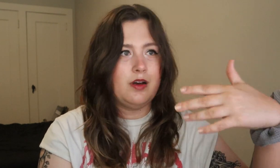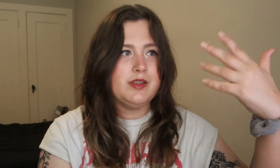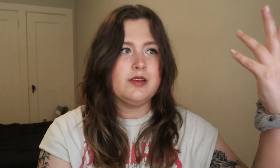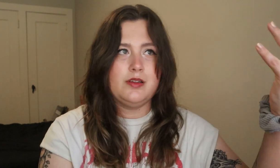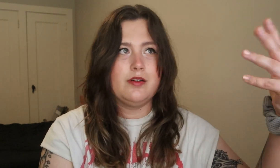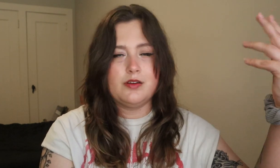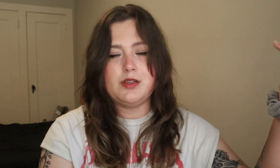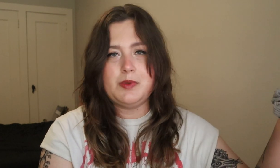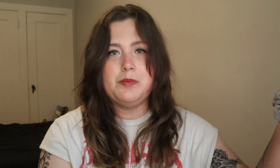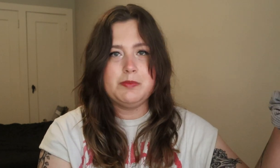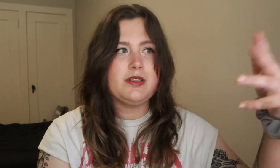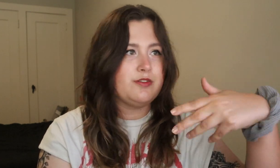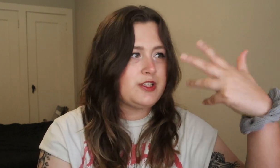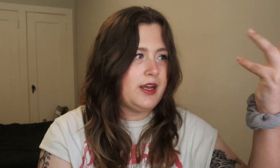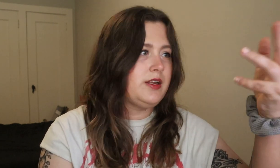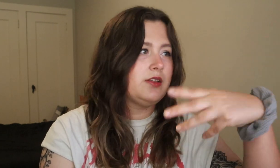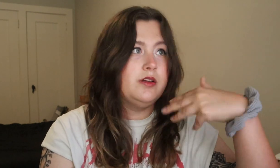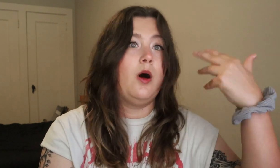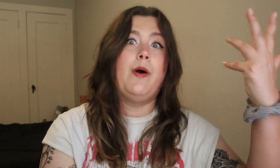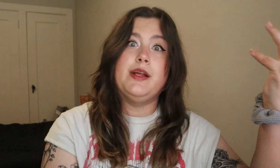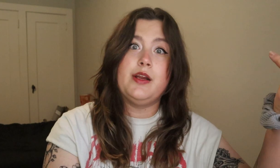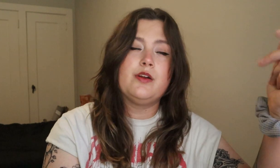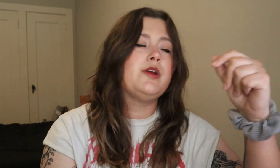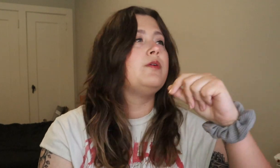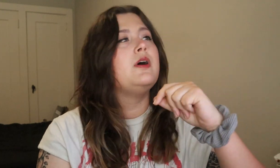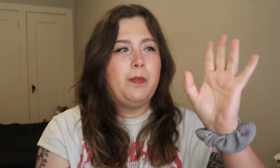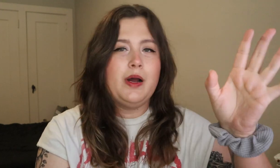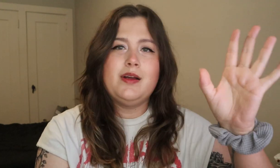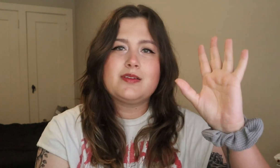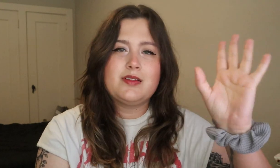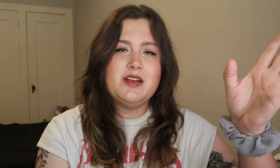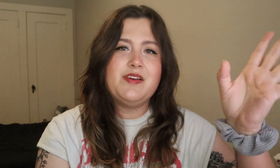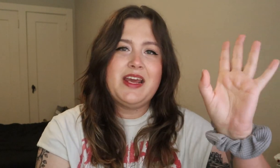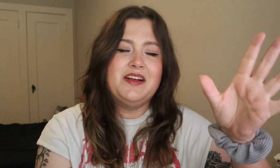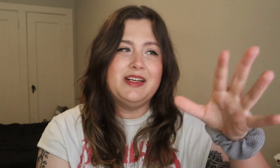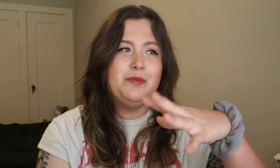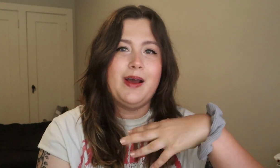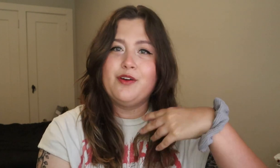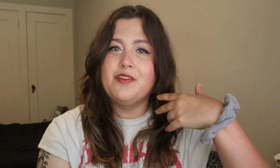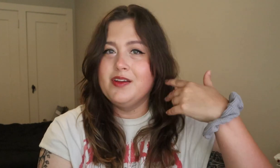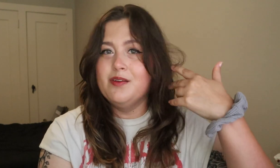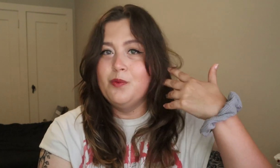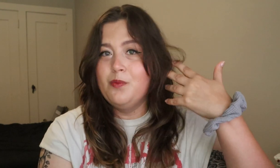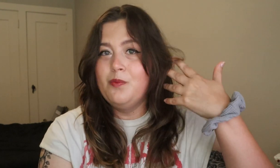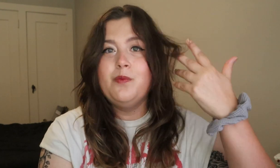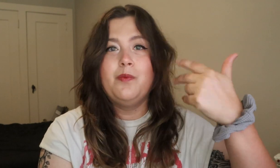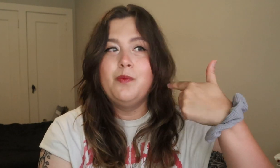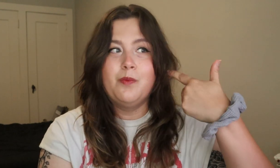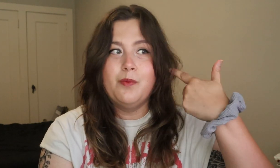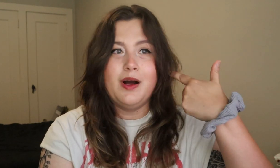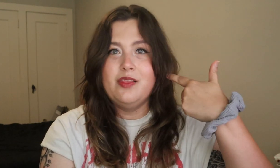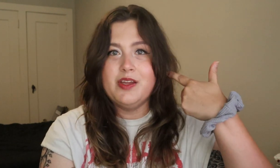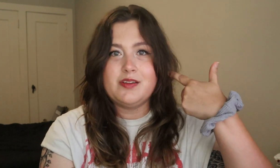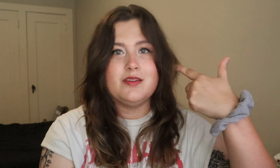Obviously, there are sometimes misunderstandings and "Oh, I didn't hear you," but it's significantly better than what this is.